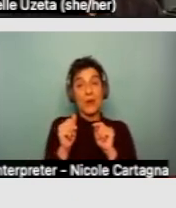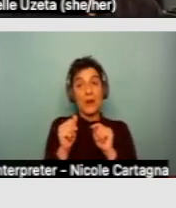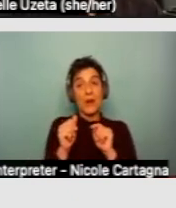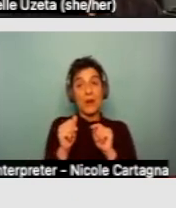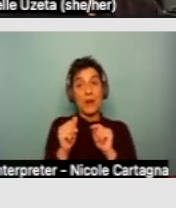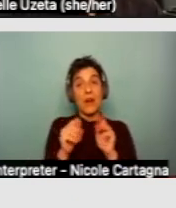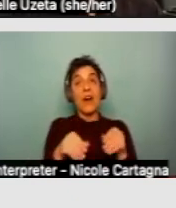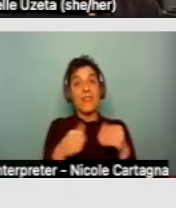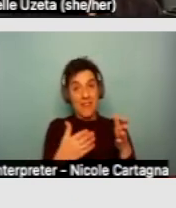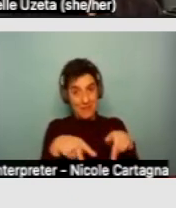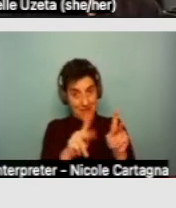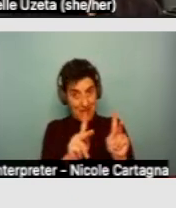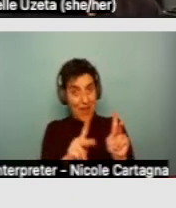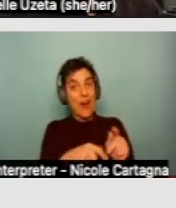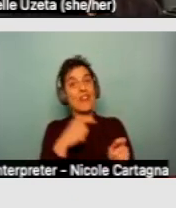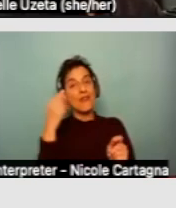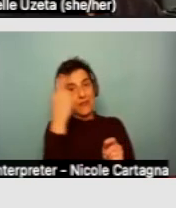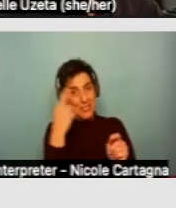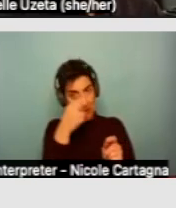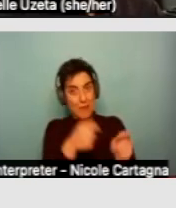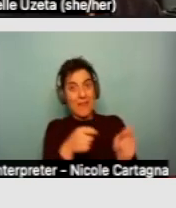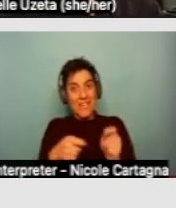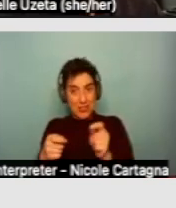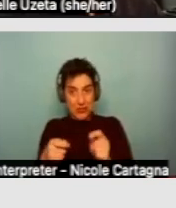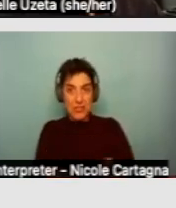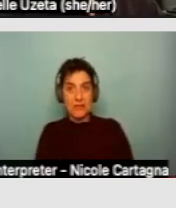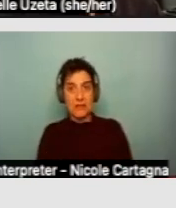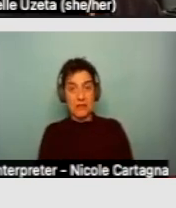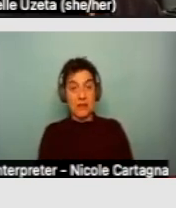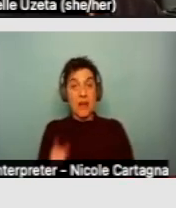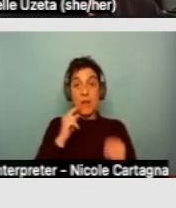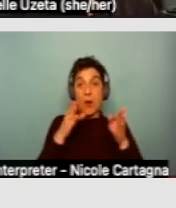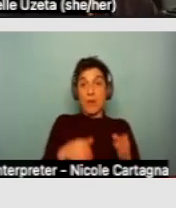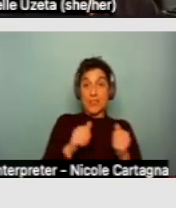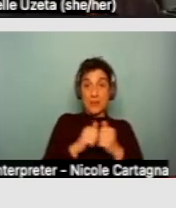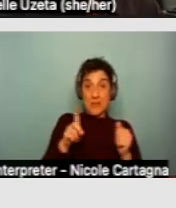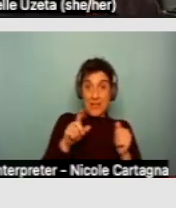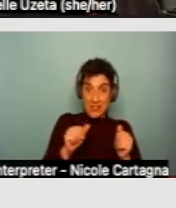areas of housing when necessary for a person with a disability to use or enjoy their housing.